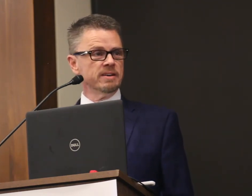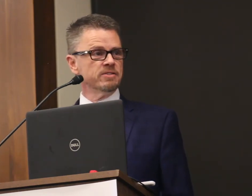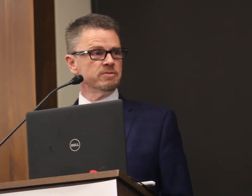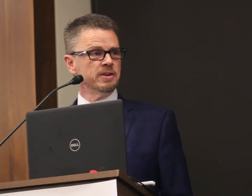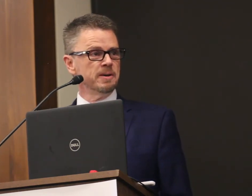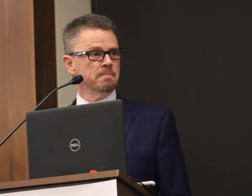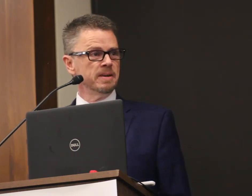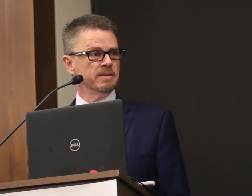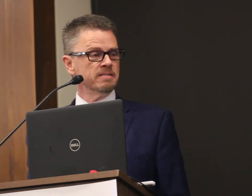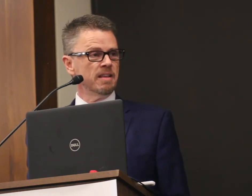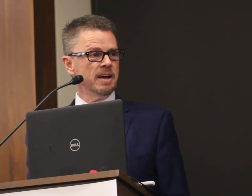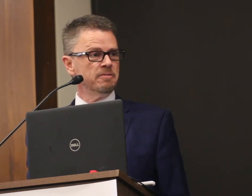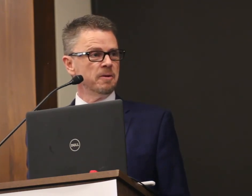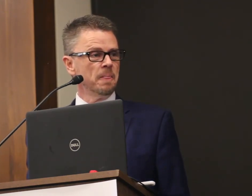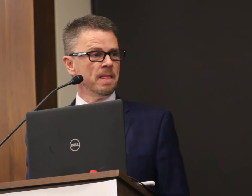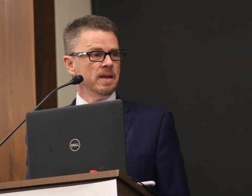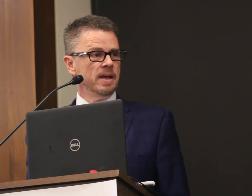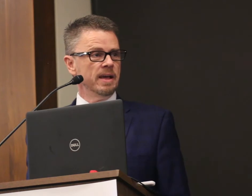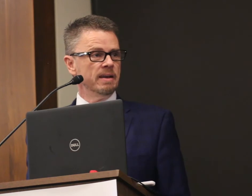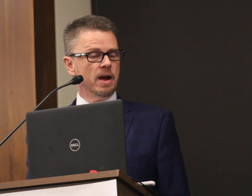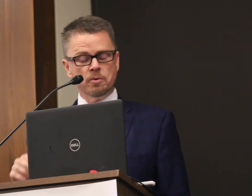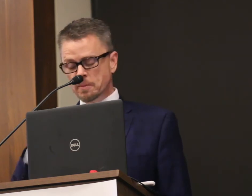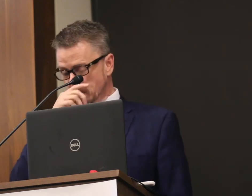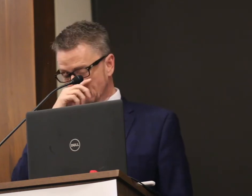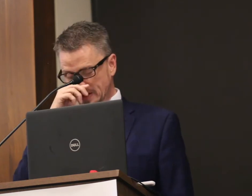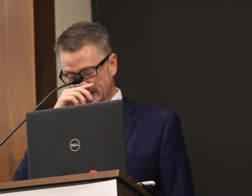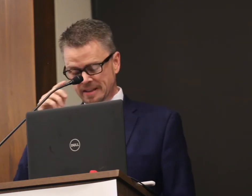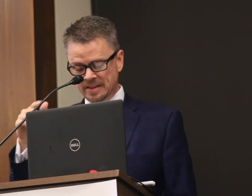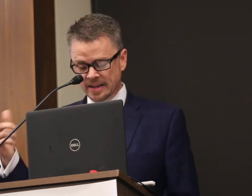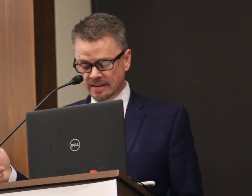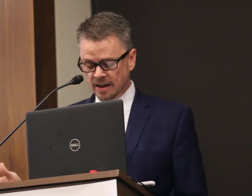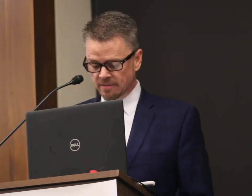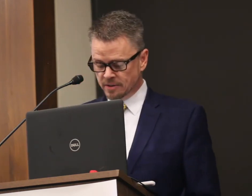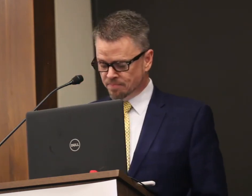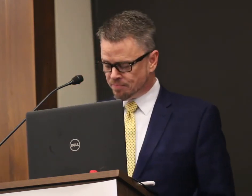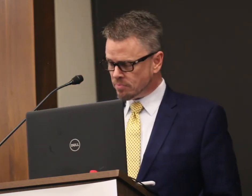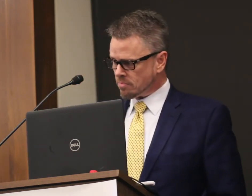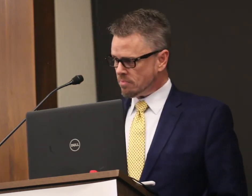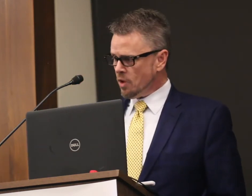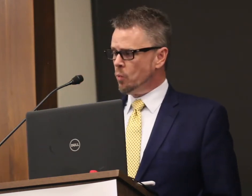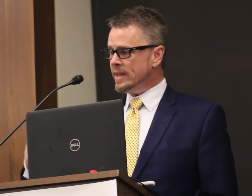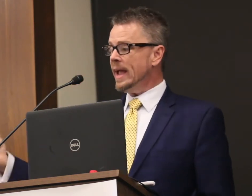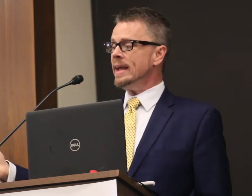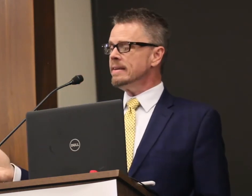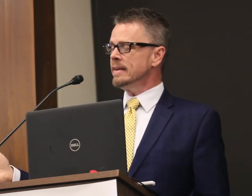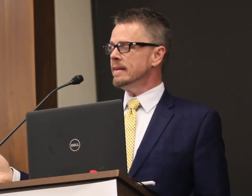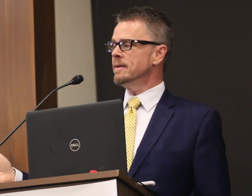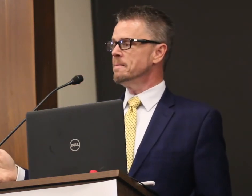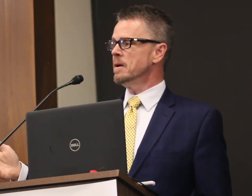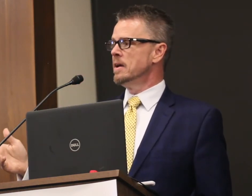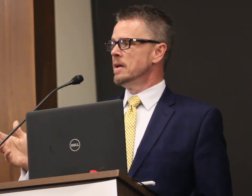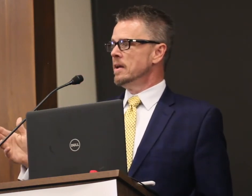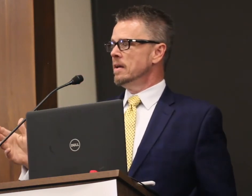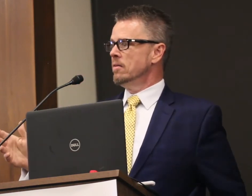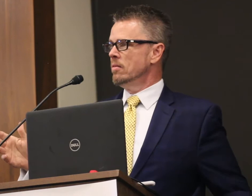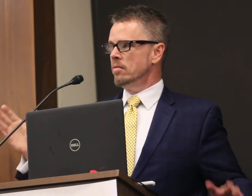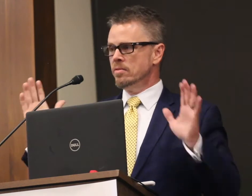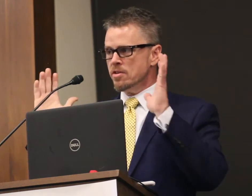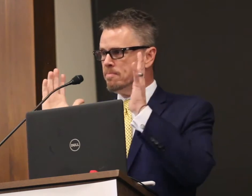next for him in his life and I remember that meeting, at the end of it, we handed him this